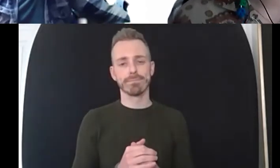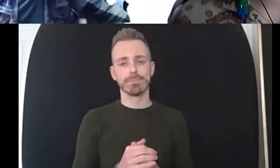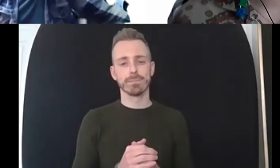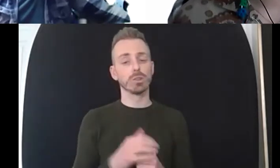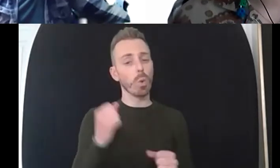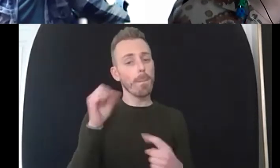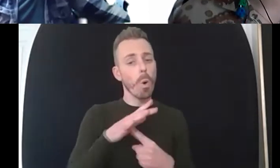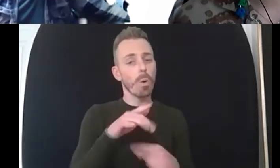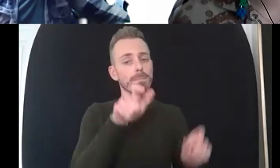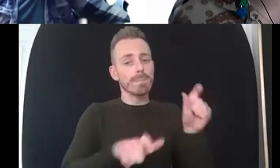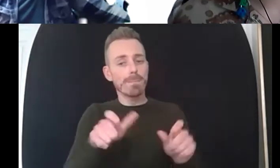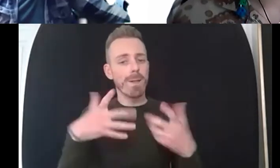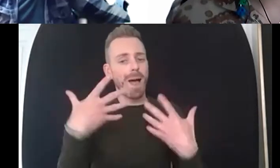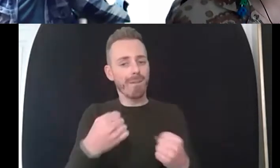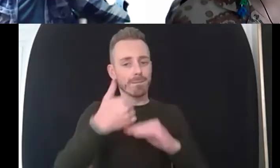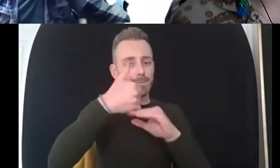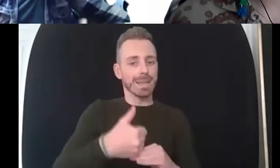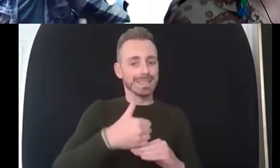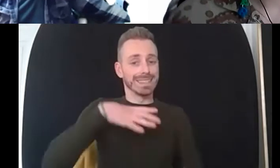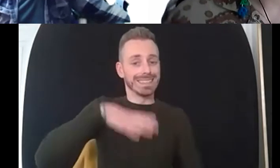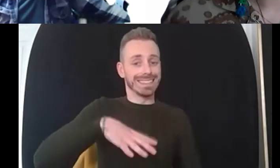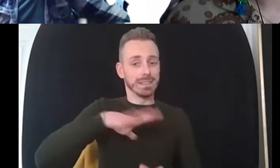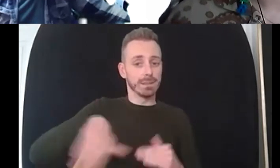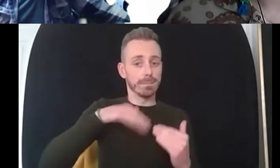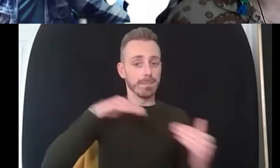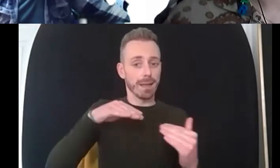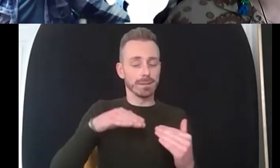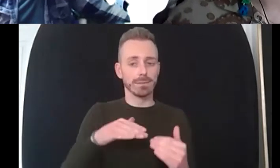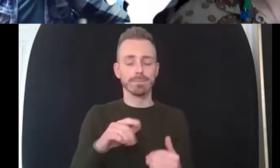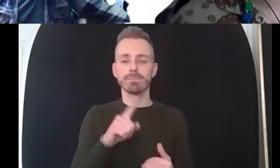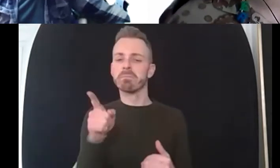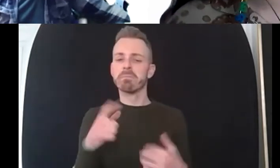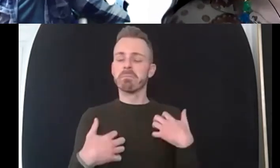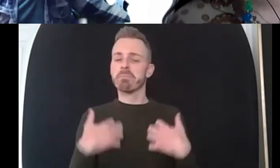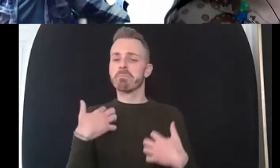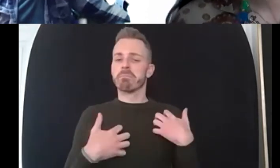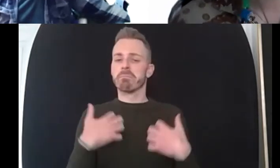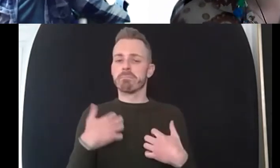to think about in that way um i wonder if you've touched on it a little bit some of your personal